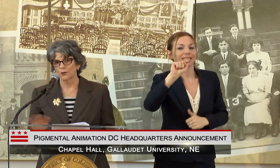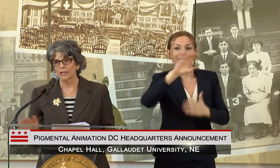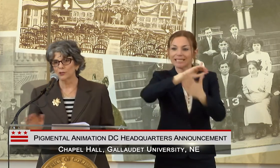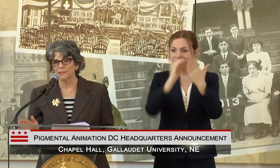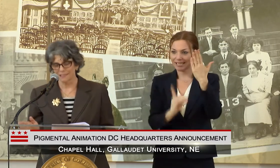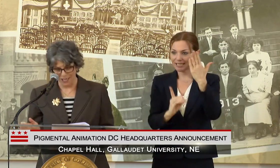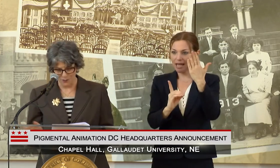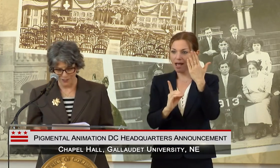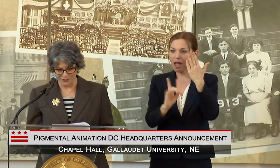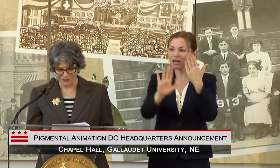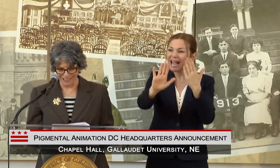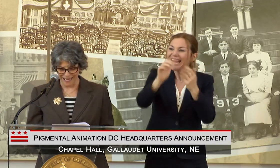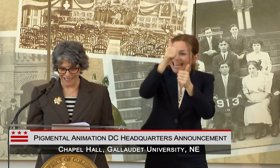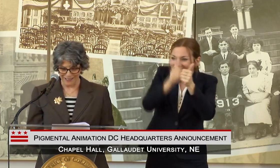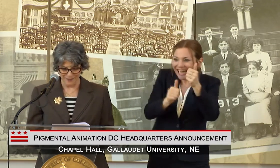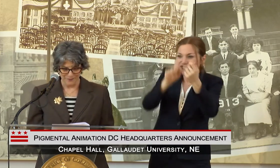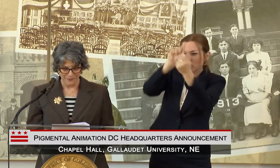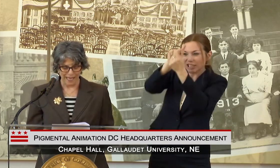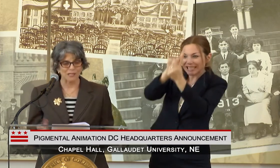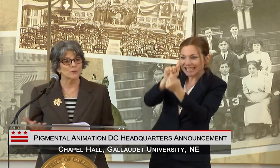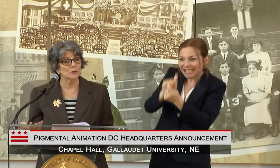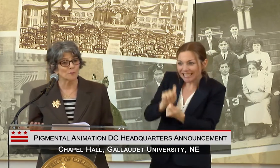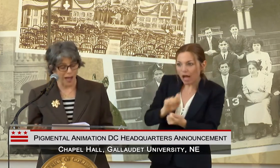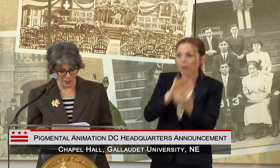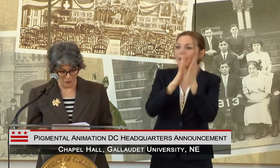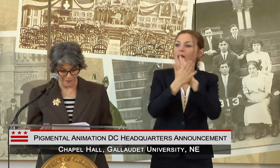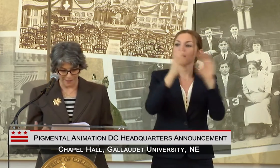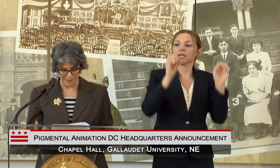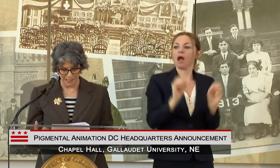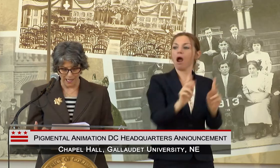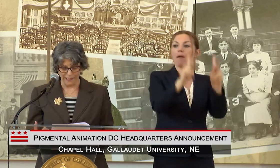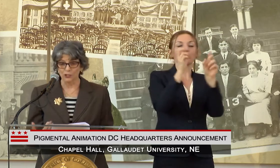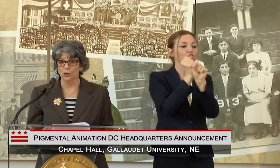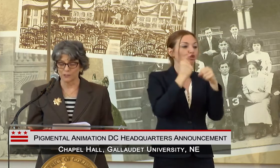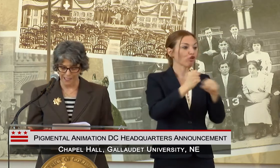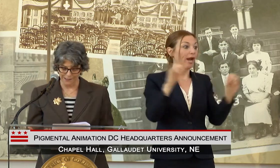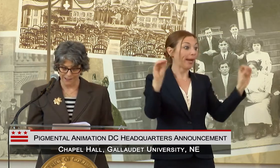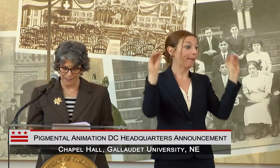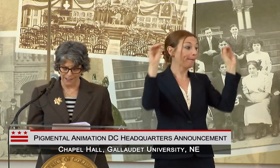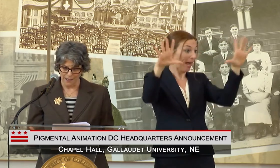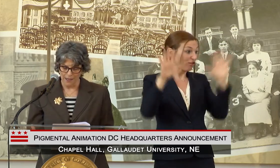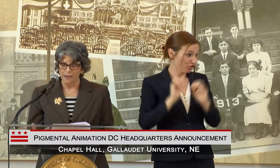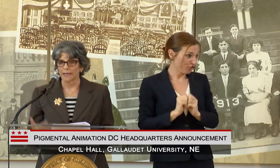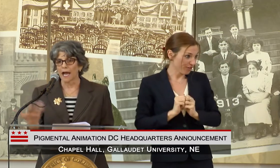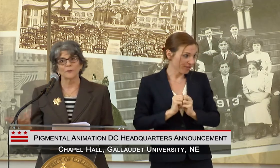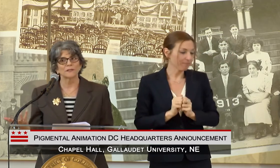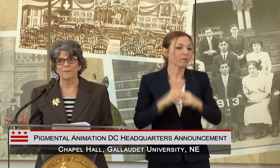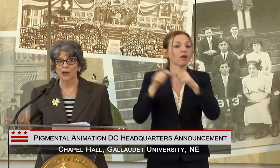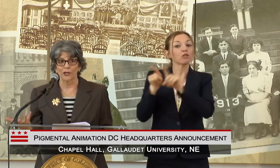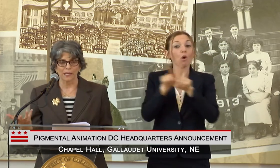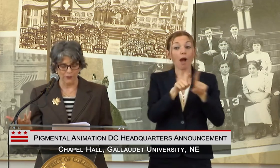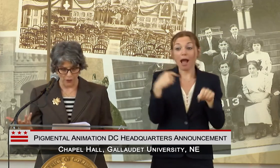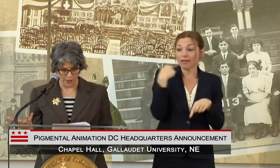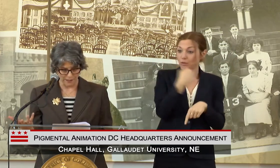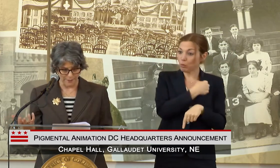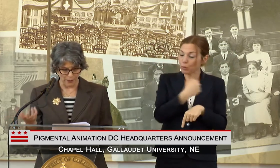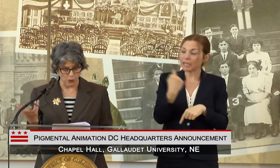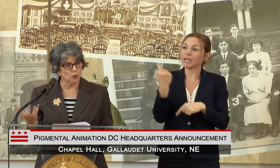SO HERE IS THE SEGUE TO TODAY. AS WE WERE PONDERING THIS DESIGN AND COTENANCY, AND I WAS MARINADING THOUGHTS ABOUT WHO